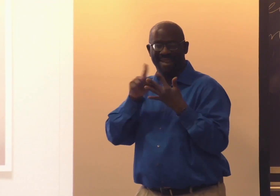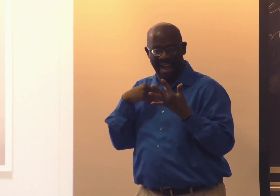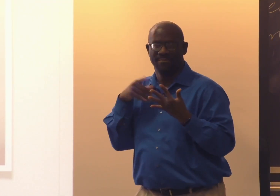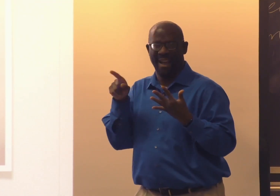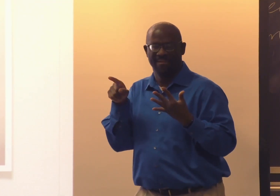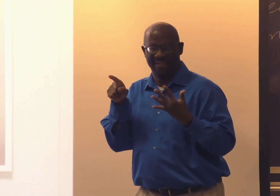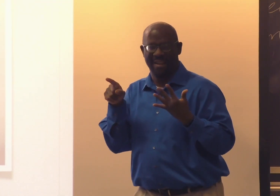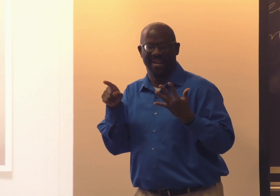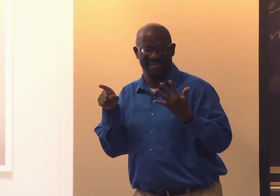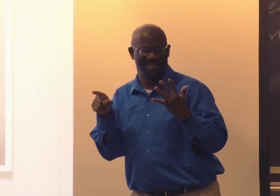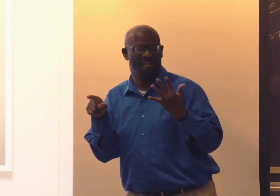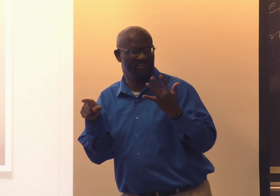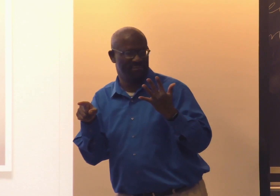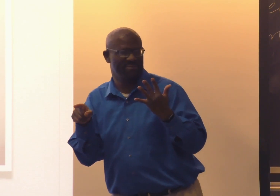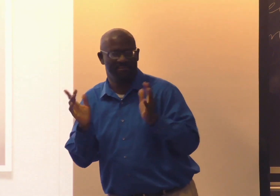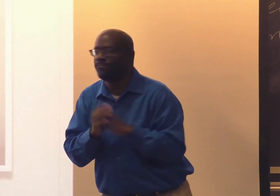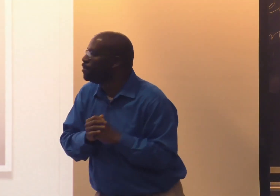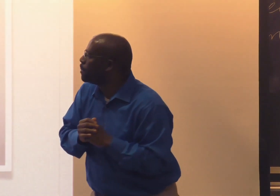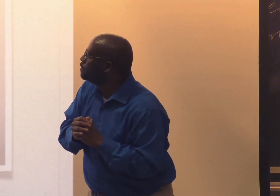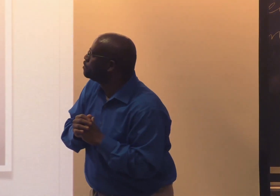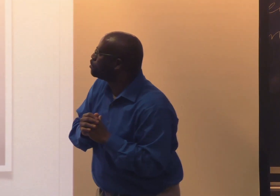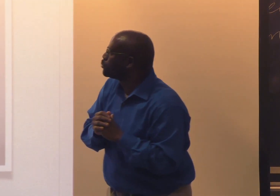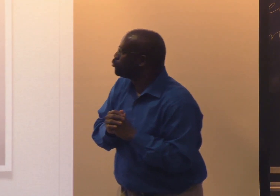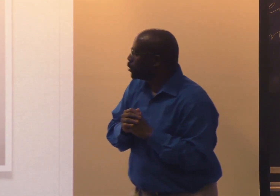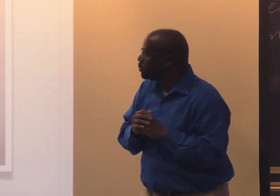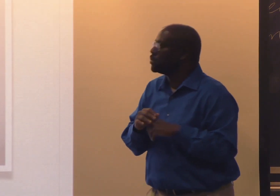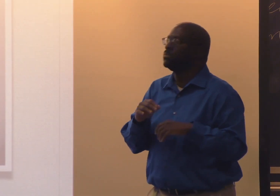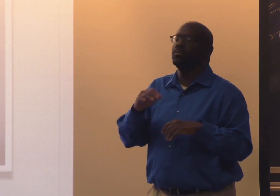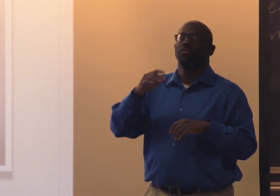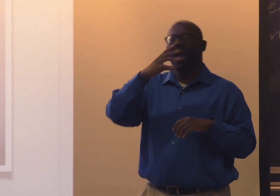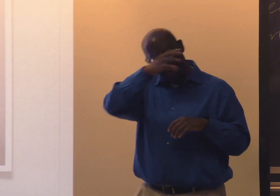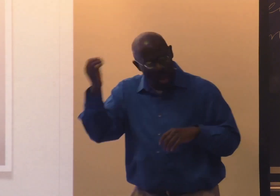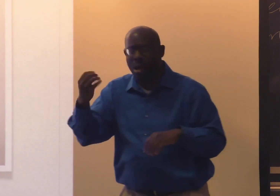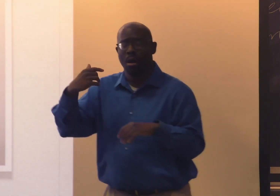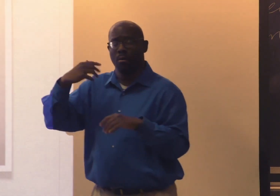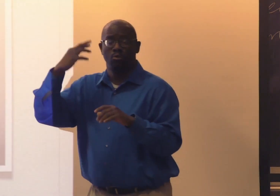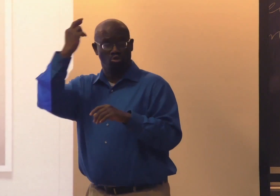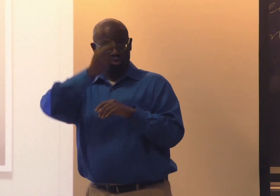It's subtle. But I see it there. The features are there.